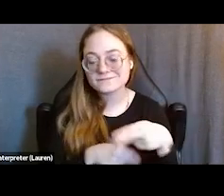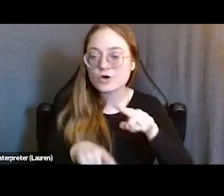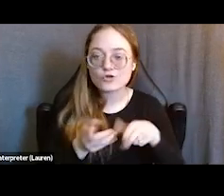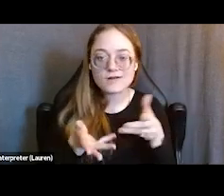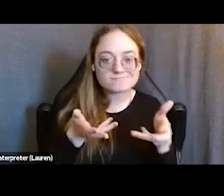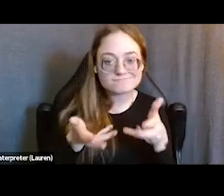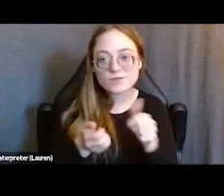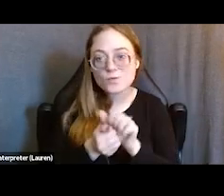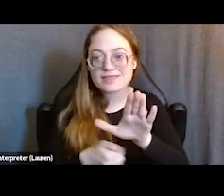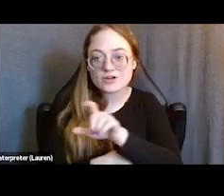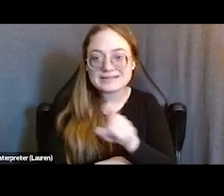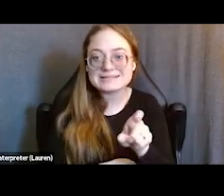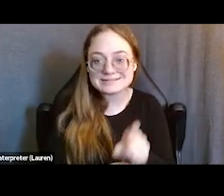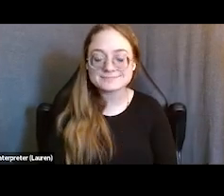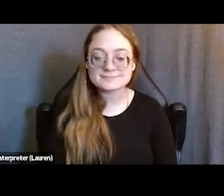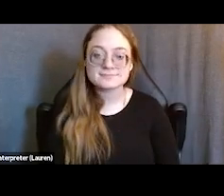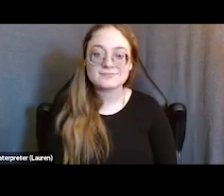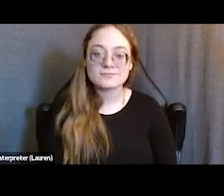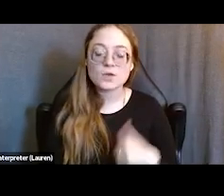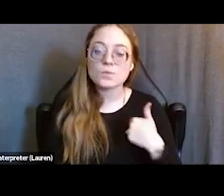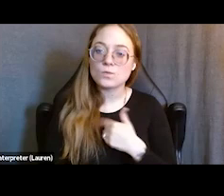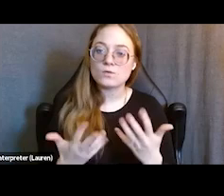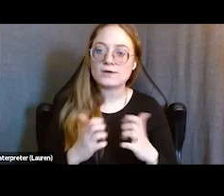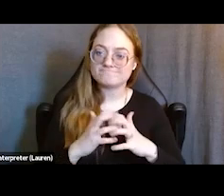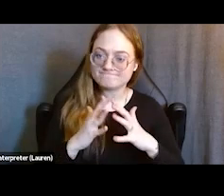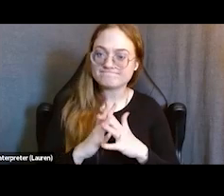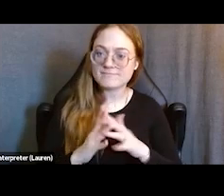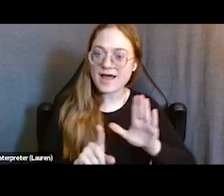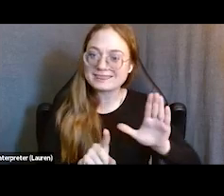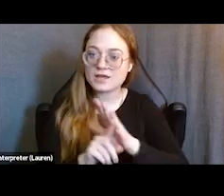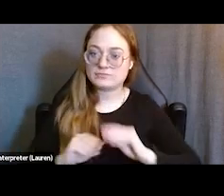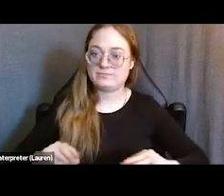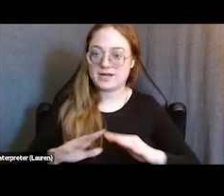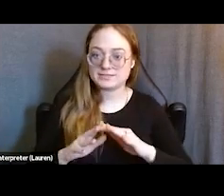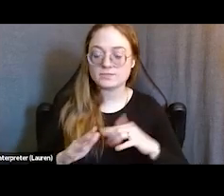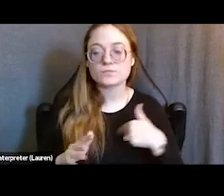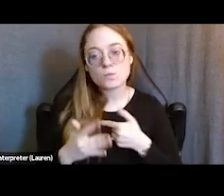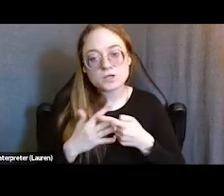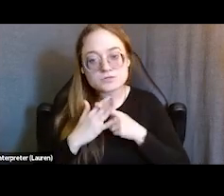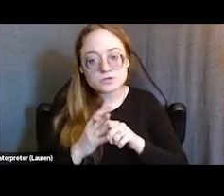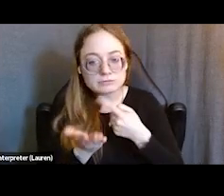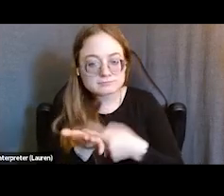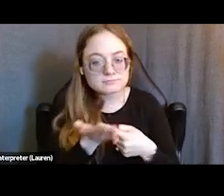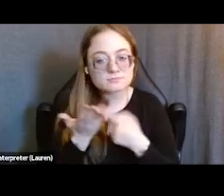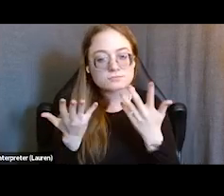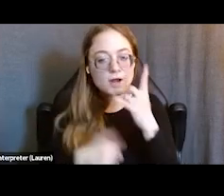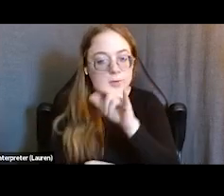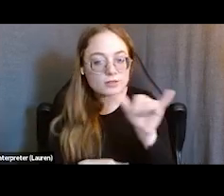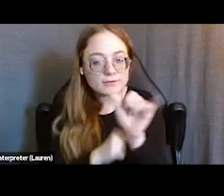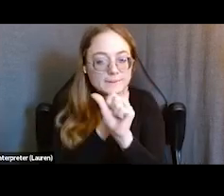And so, we really wanted a space that was theirs. And so, we began to really talk about what that would look like. We started a Workforce program